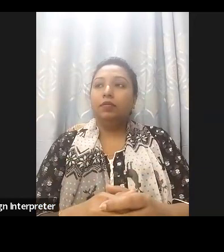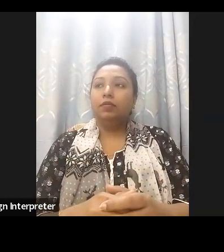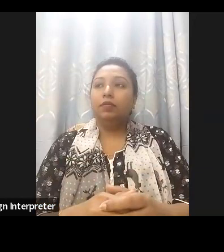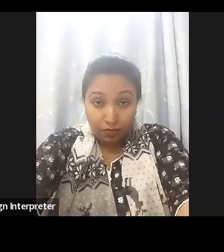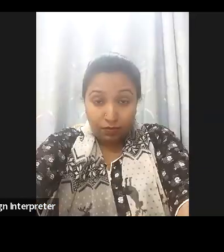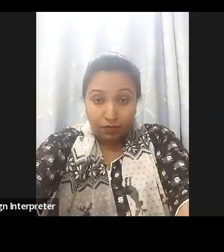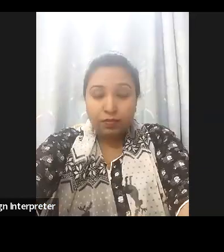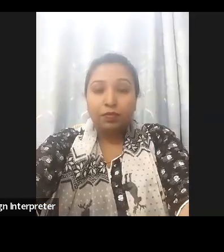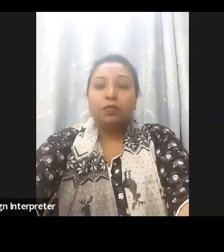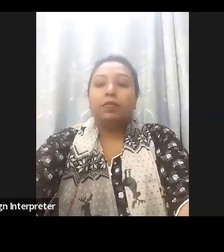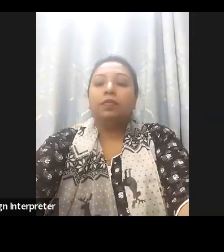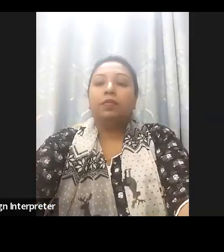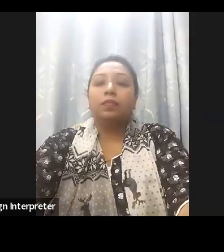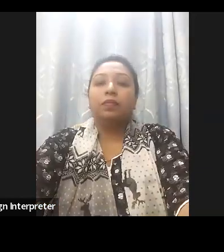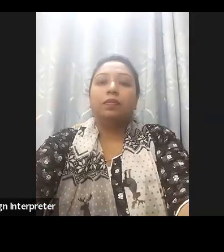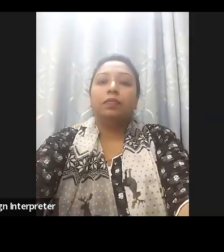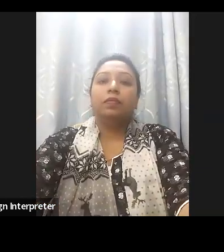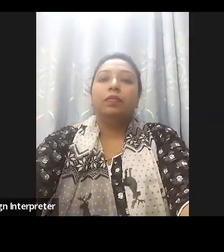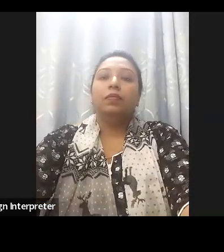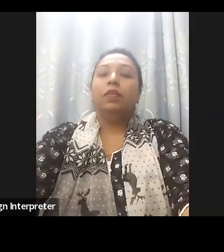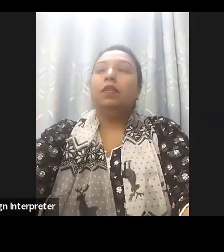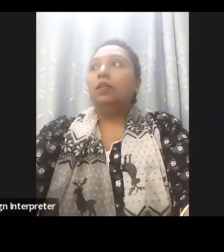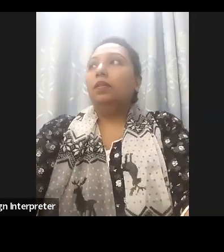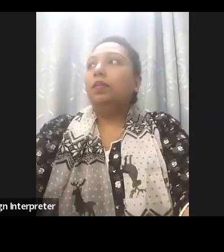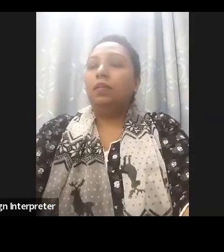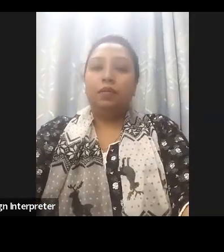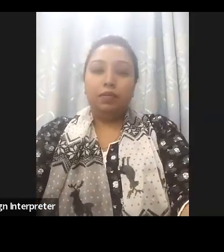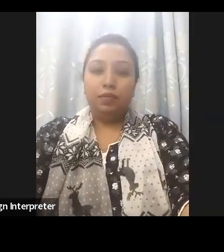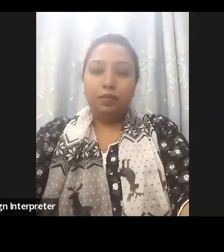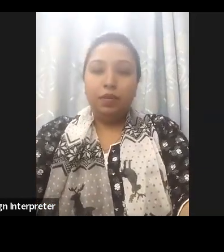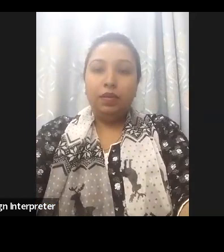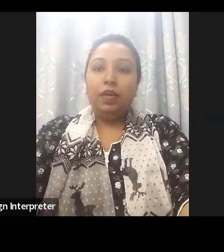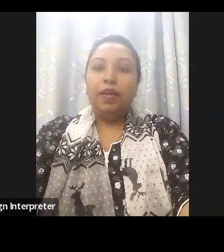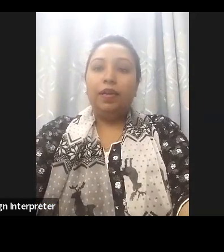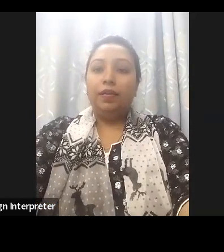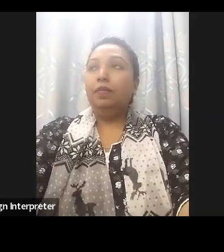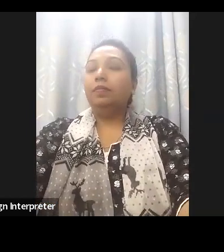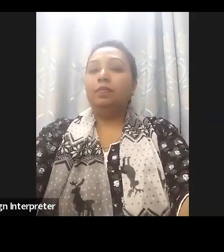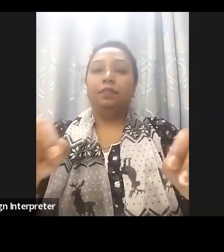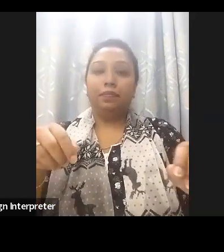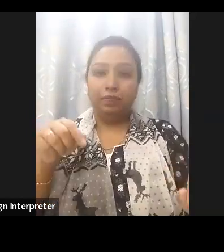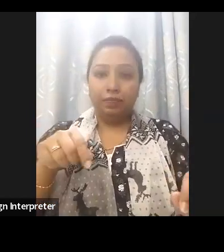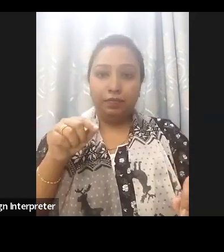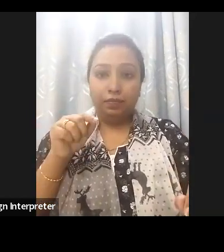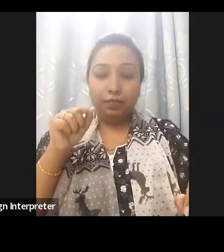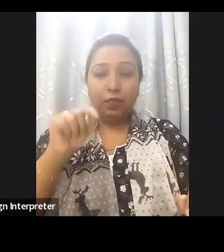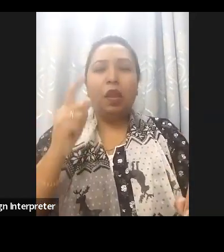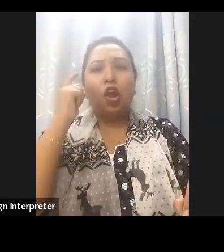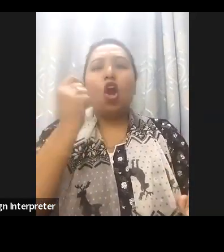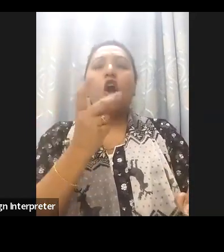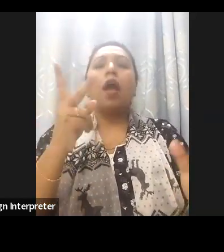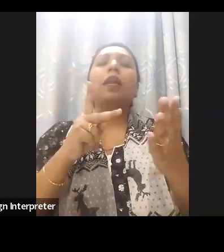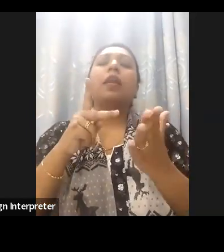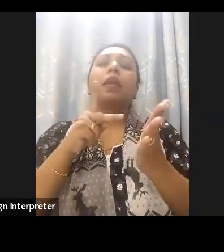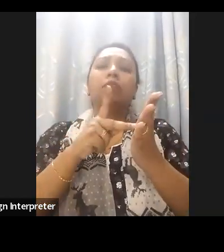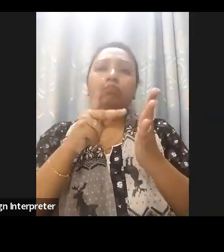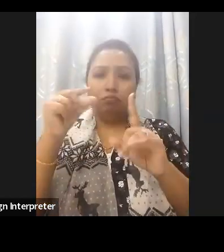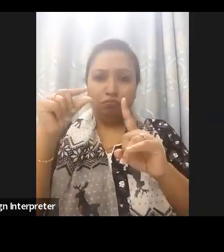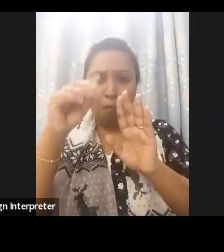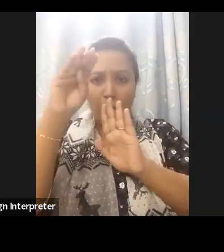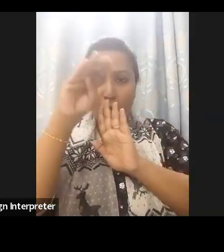digital accessibility or inclusive ICTs. Some of the programs I will address here and , first